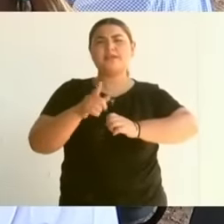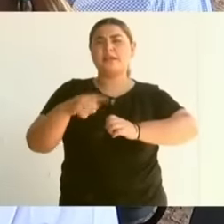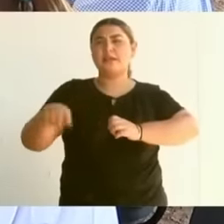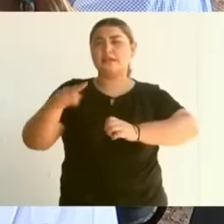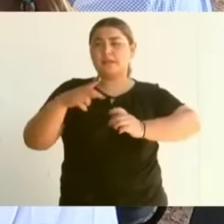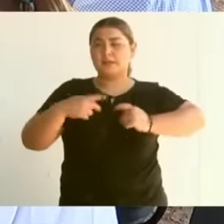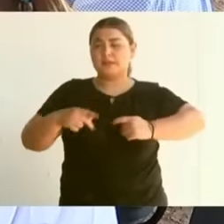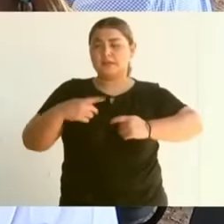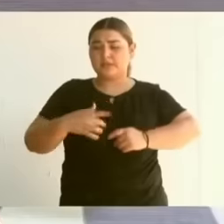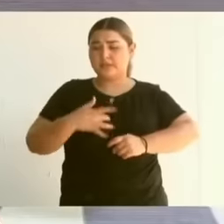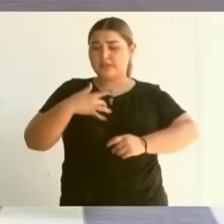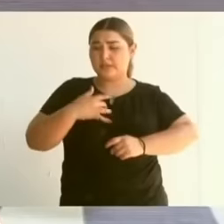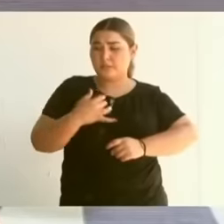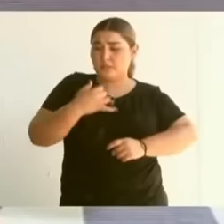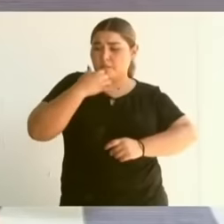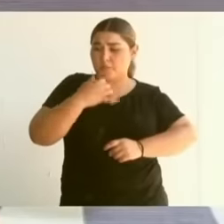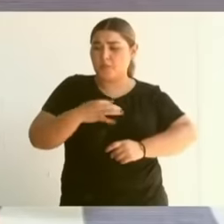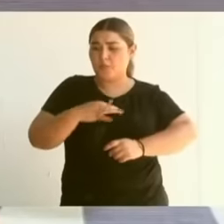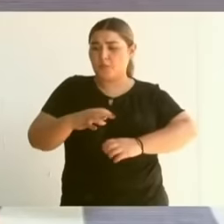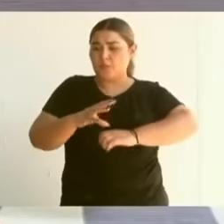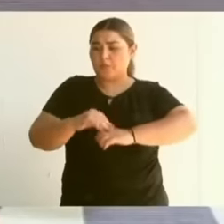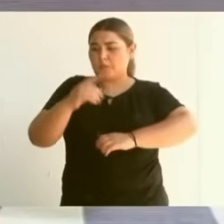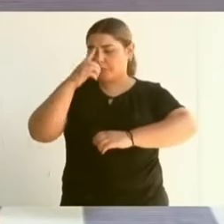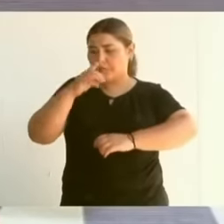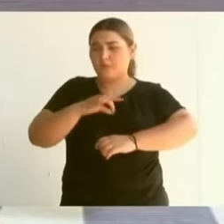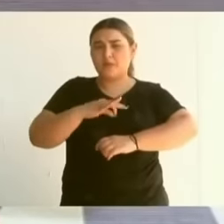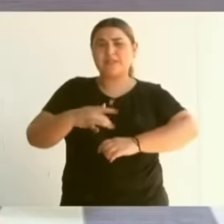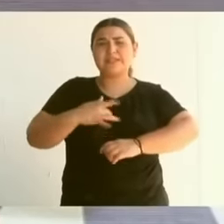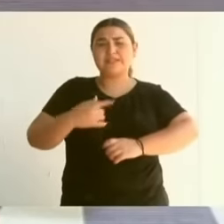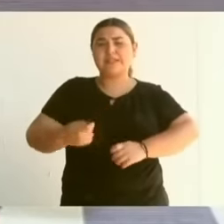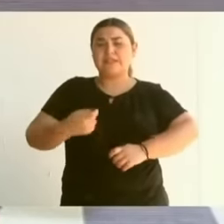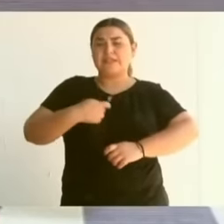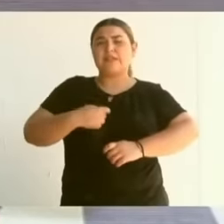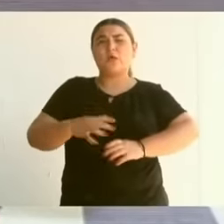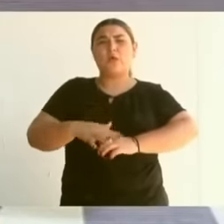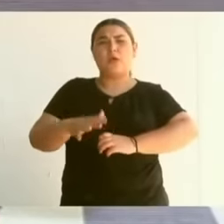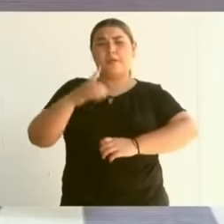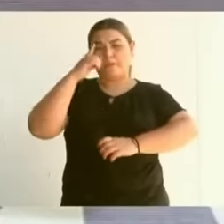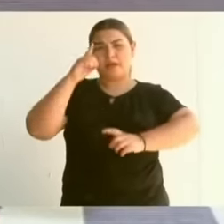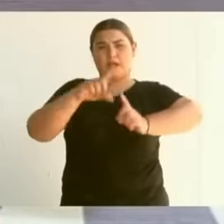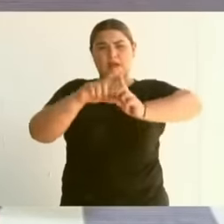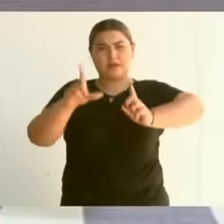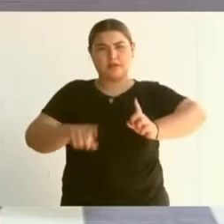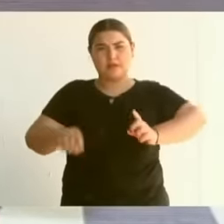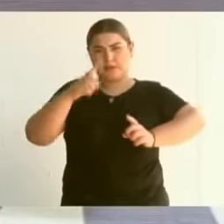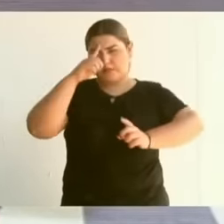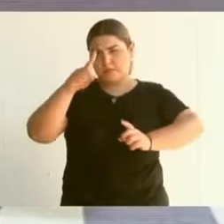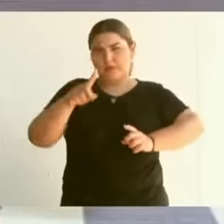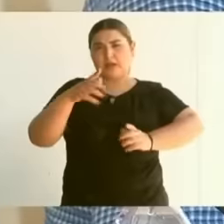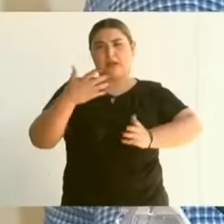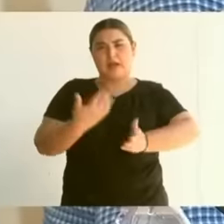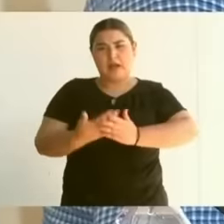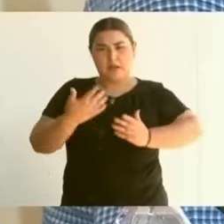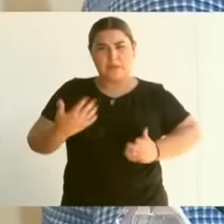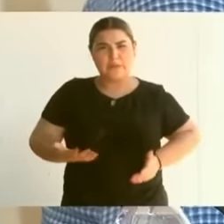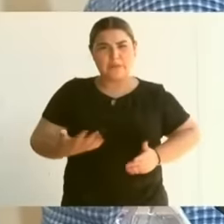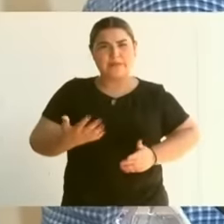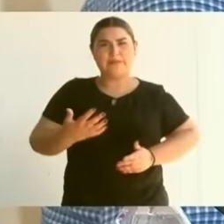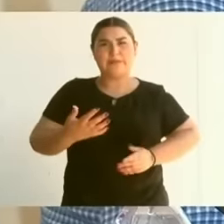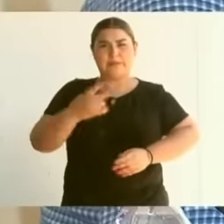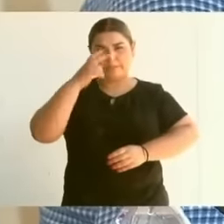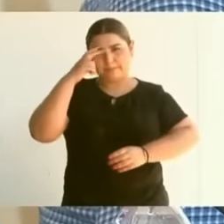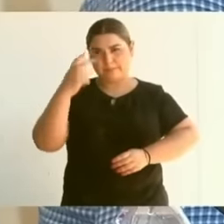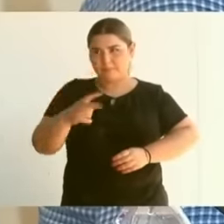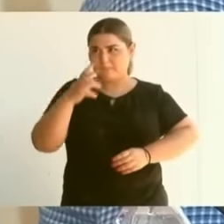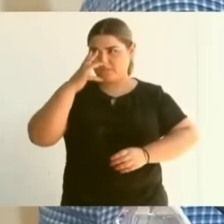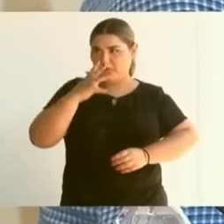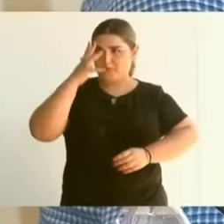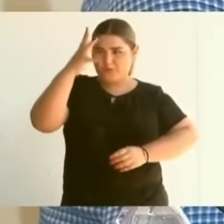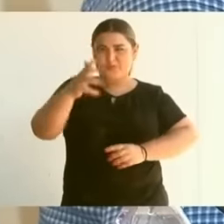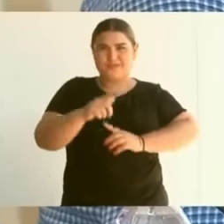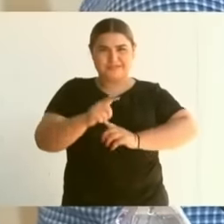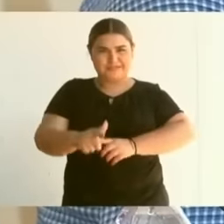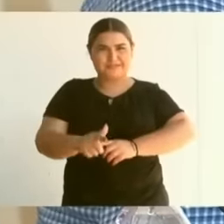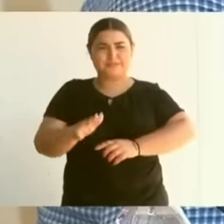recovers the dignity of the nation of the present and the future of Mexico, which is why it is historical and